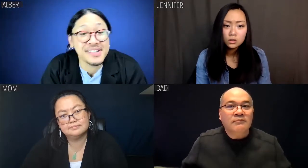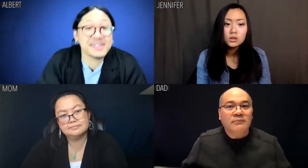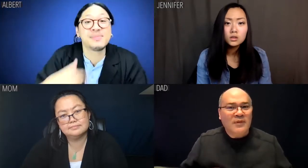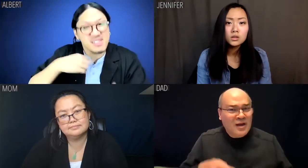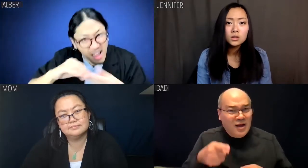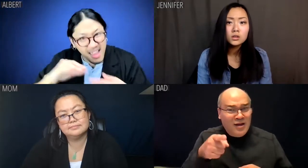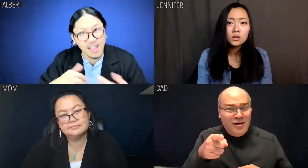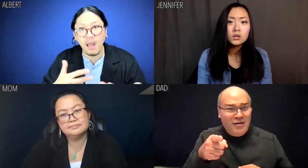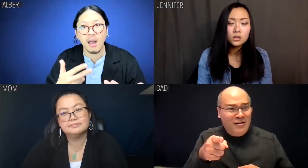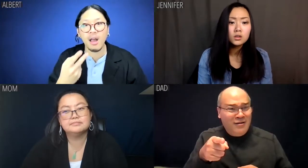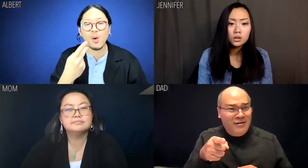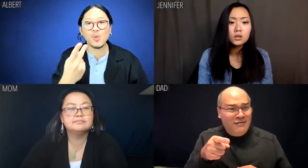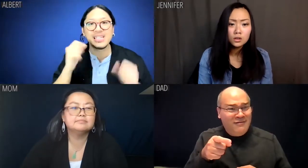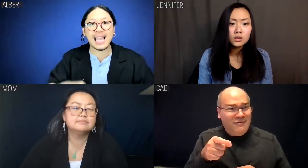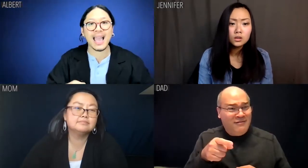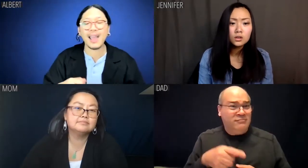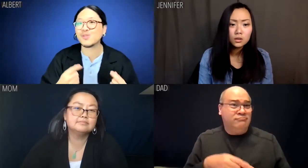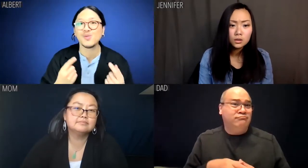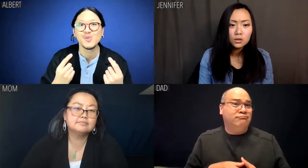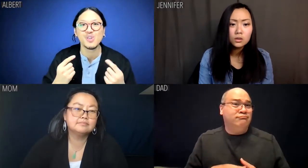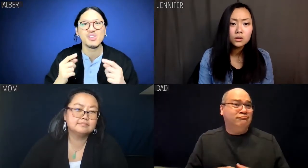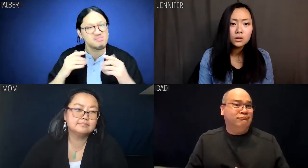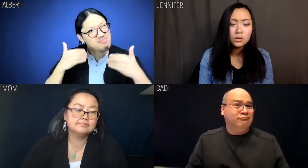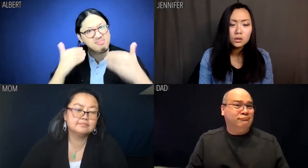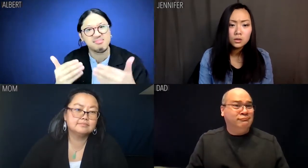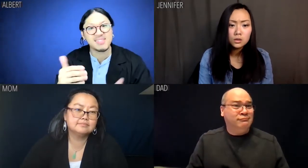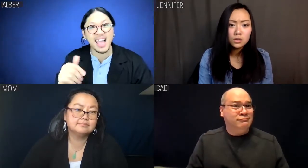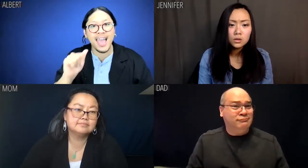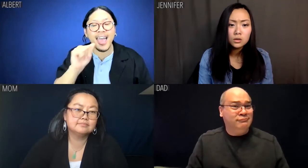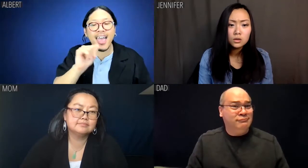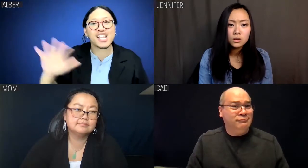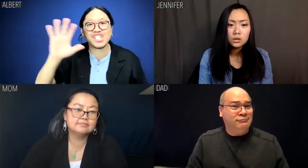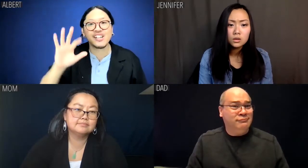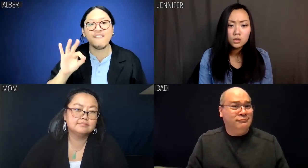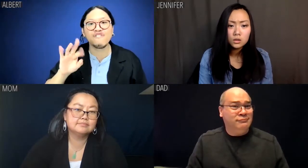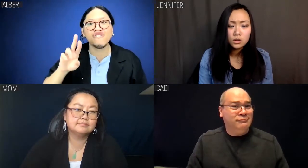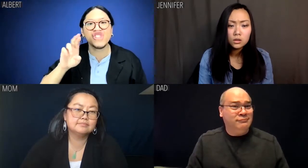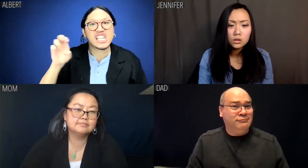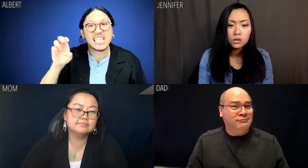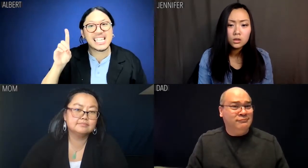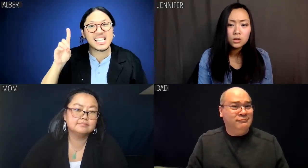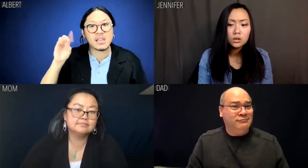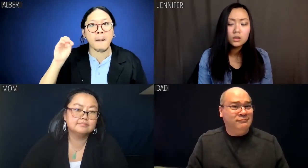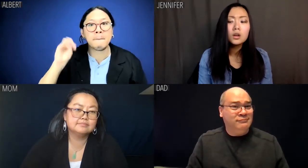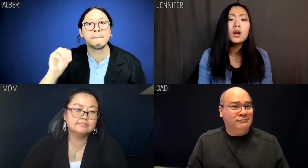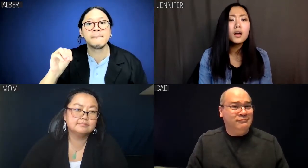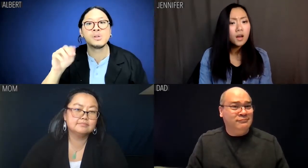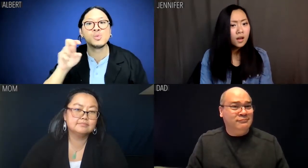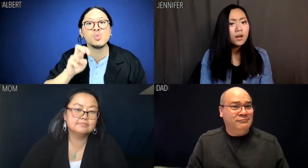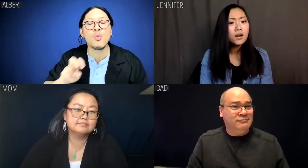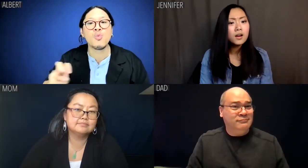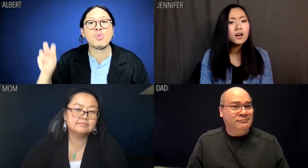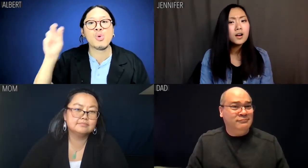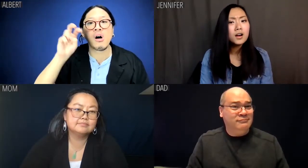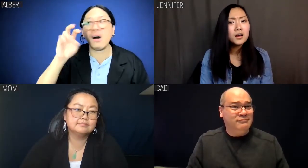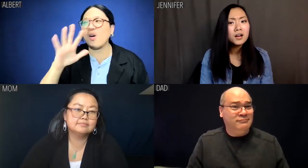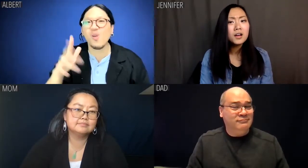I'm saying let's go on an Asian Freedom Tour.